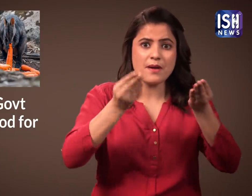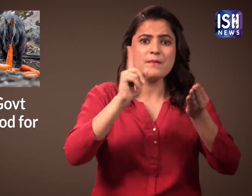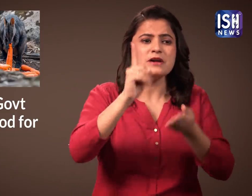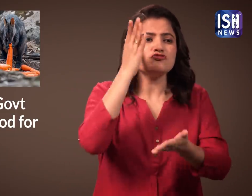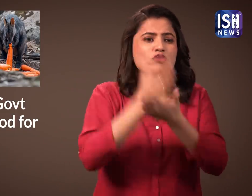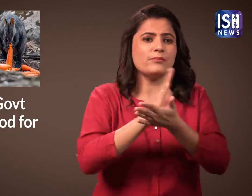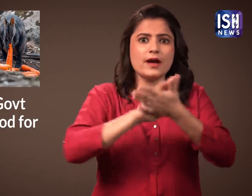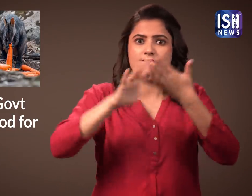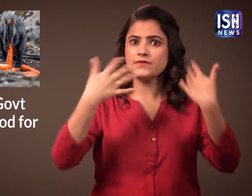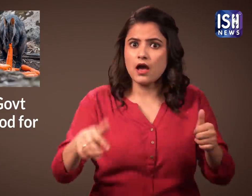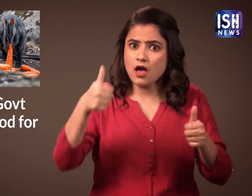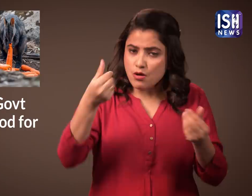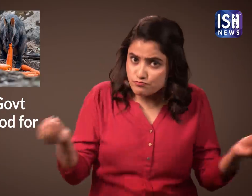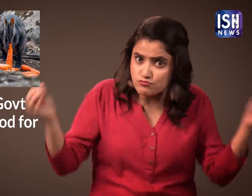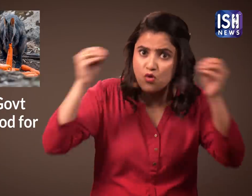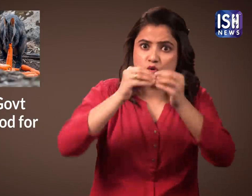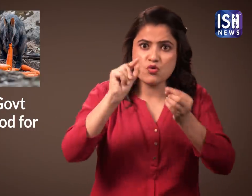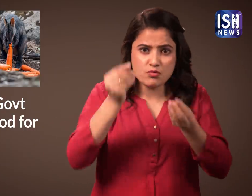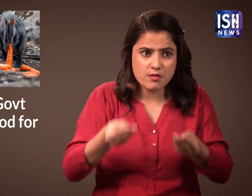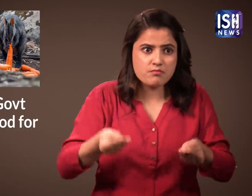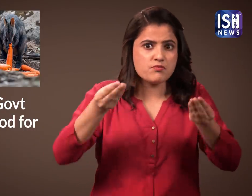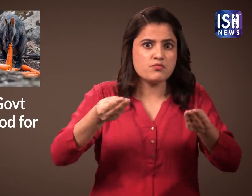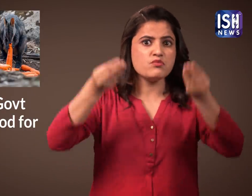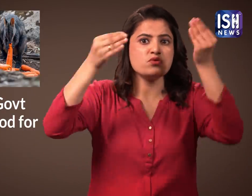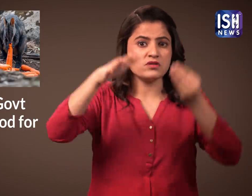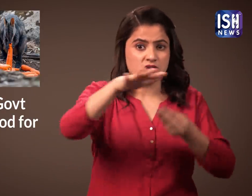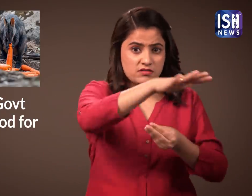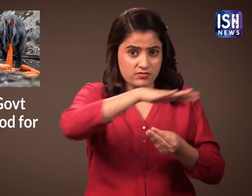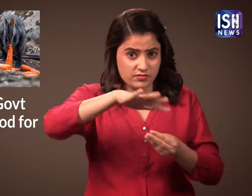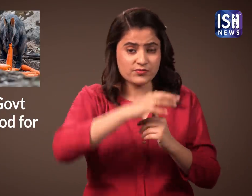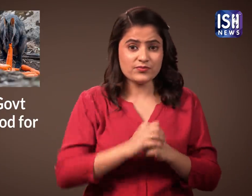and the number is expected to rise further.